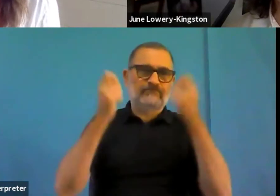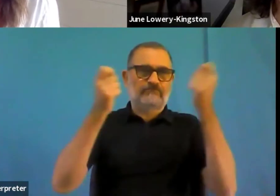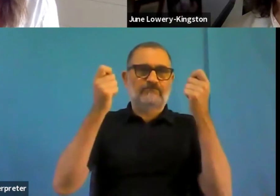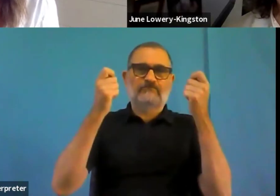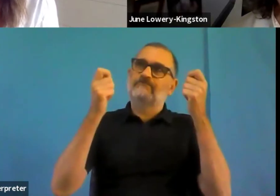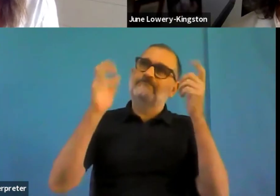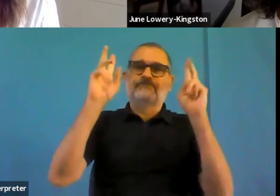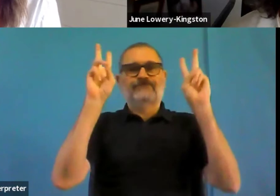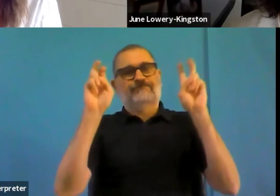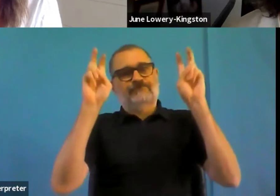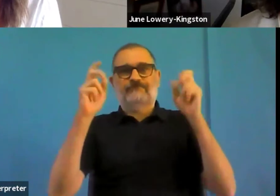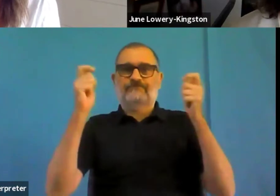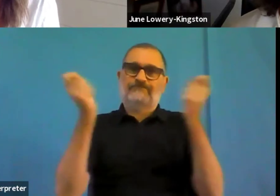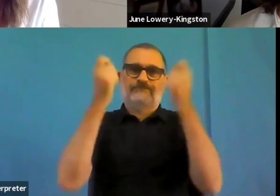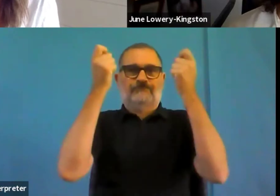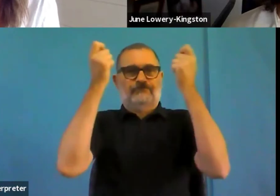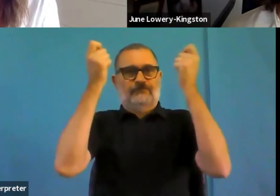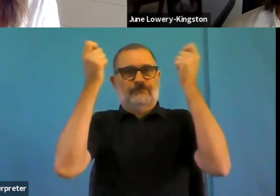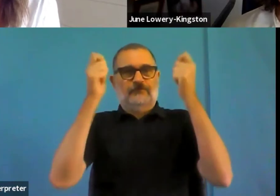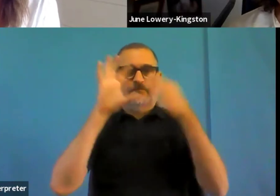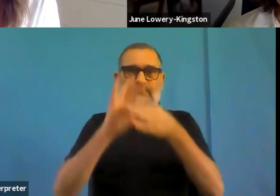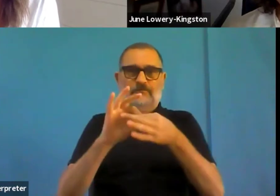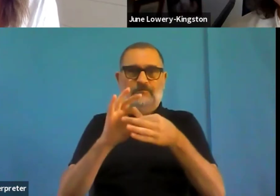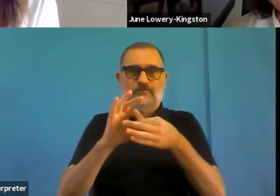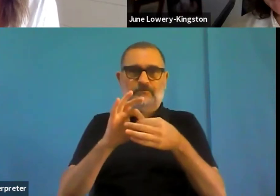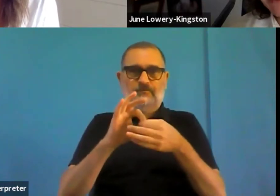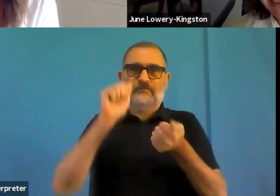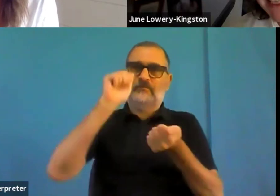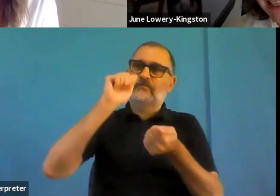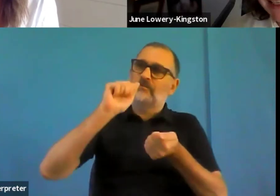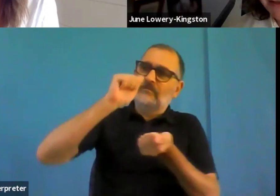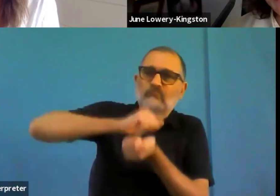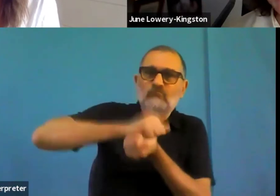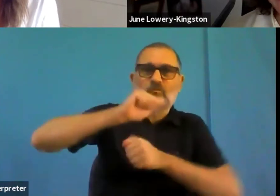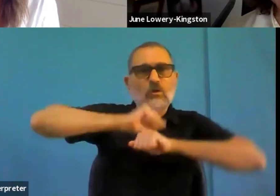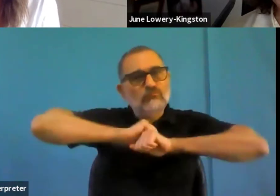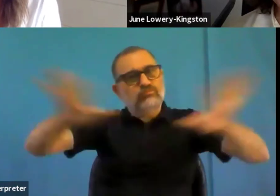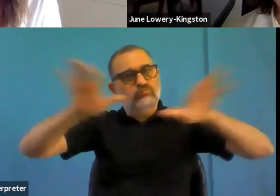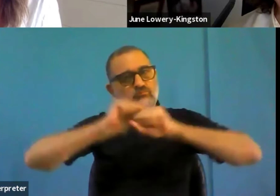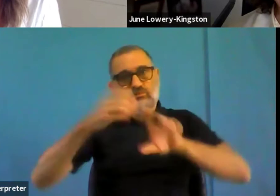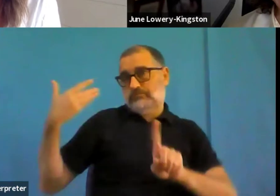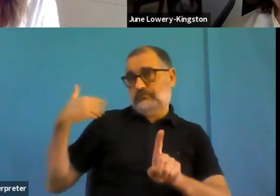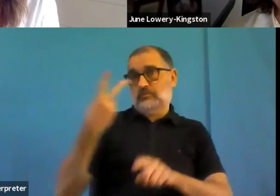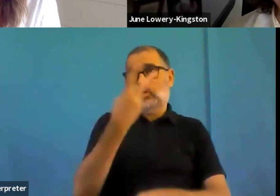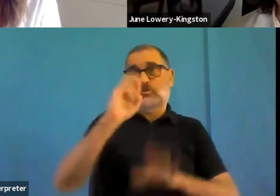ago in terms of technology, but 23rd of September 2018 was the date by which all member states